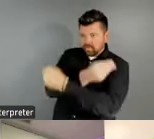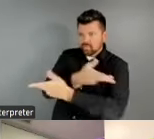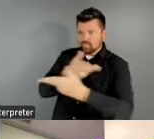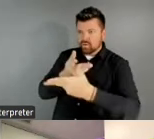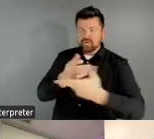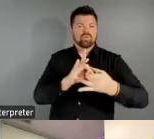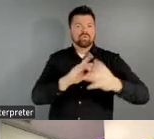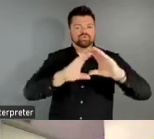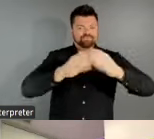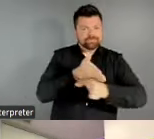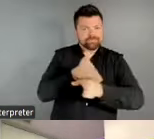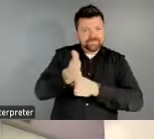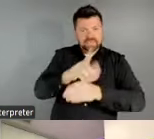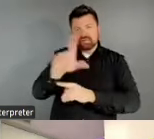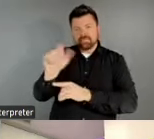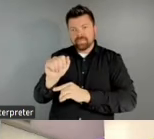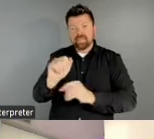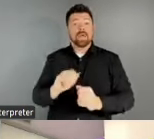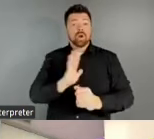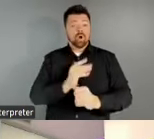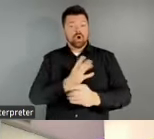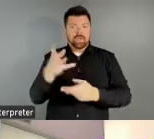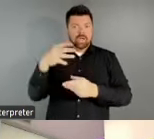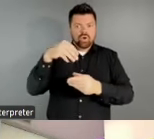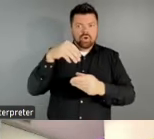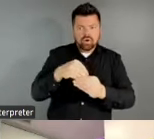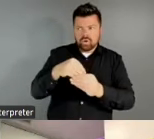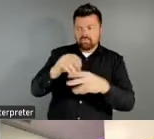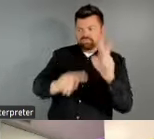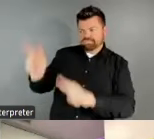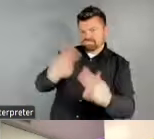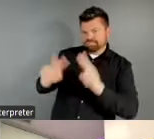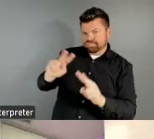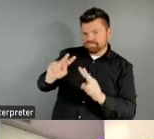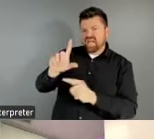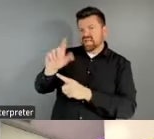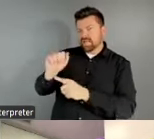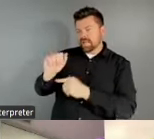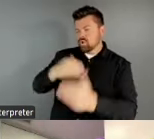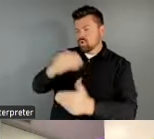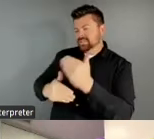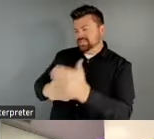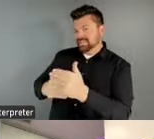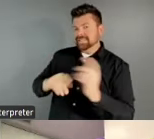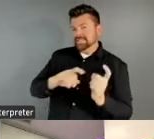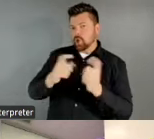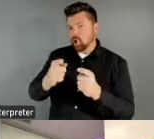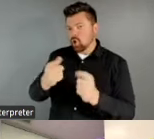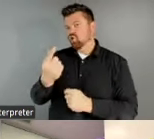NEA documentation process for LAA applicants and grantees. As Randy mentioned, we are currently